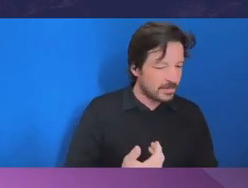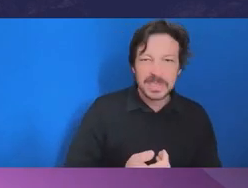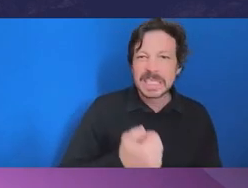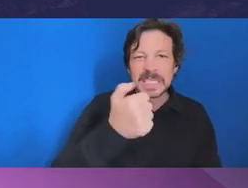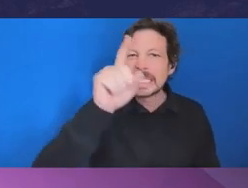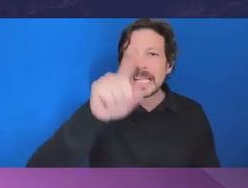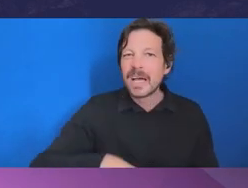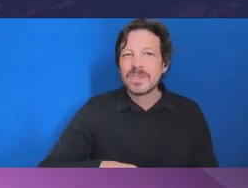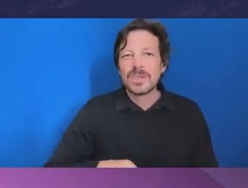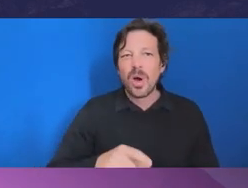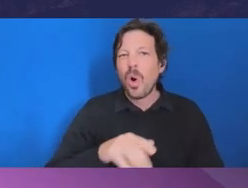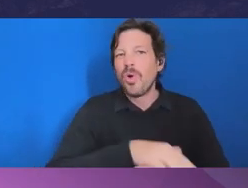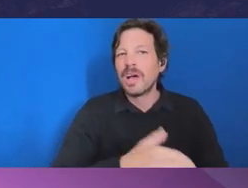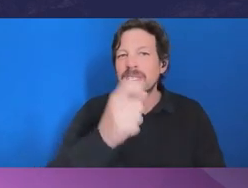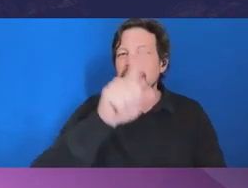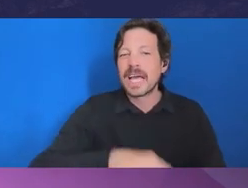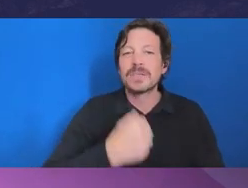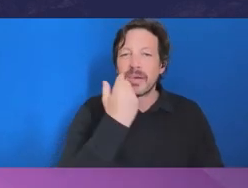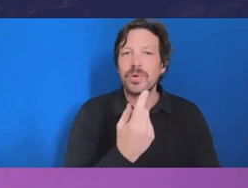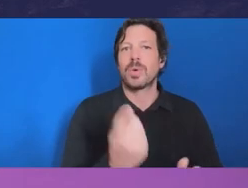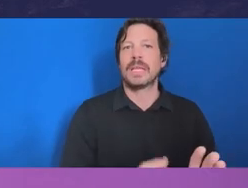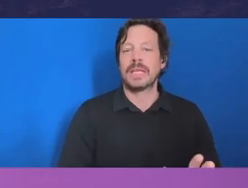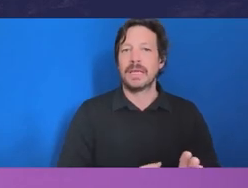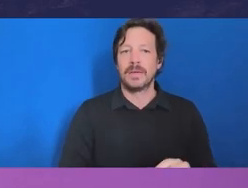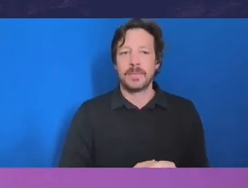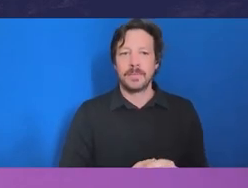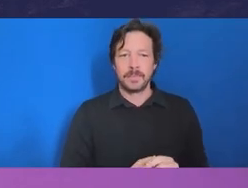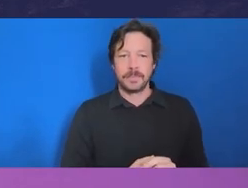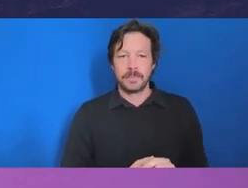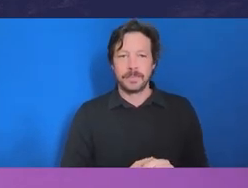And what is immediately discernible from complaints is if you have someone